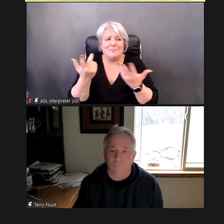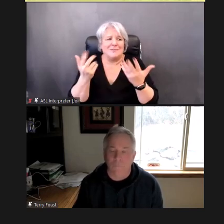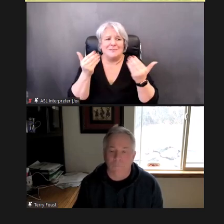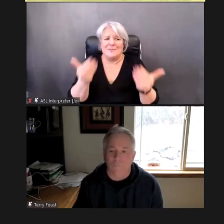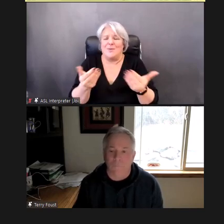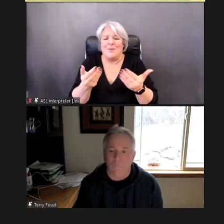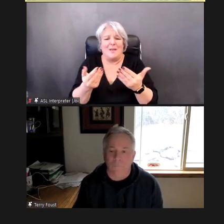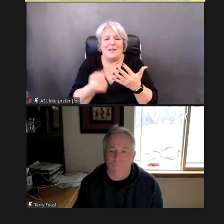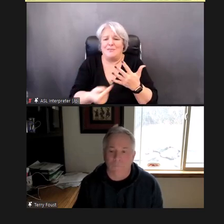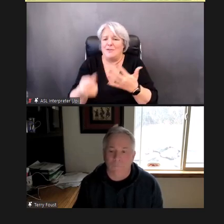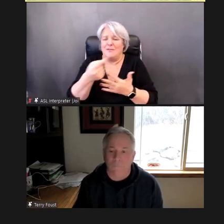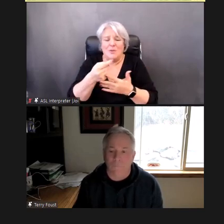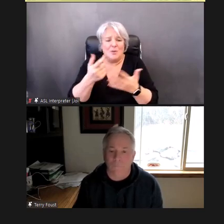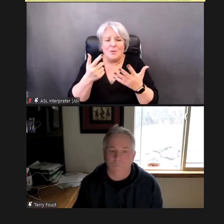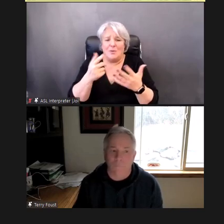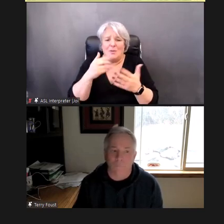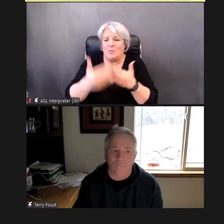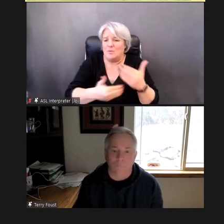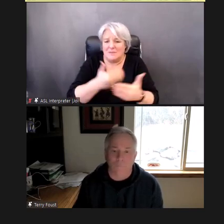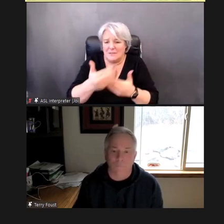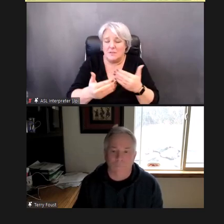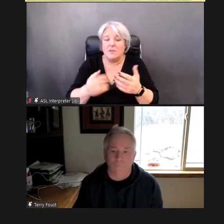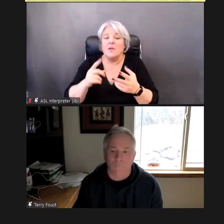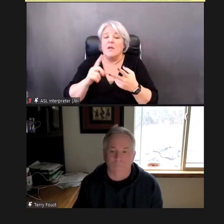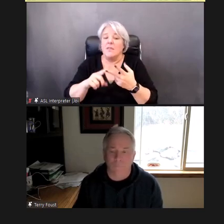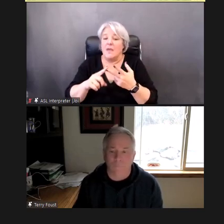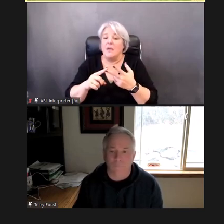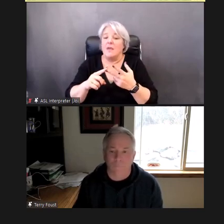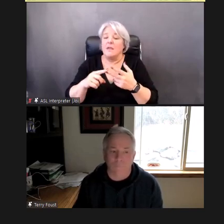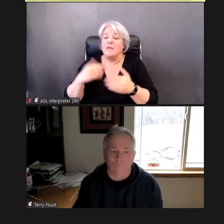We'll, then, review the steps of the procedure, and -- some of the